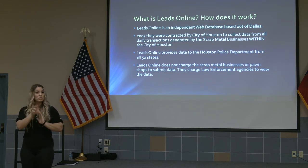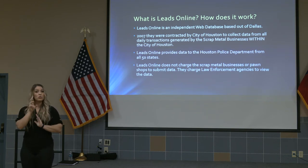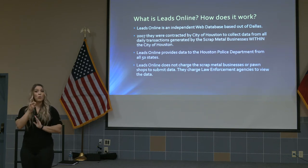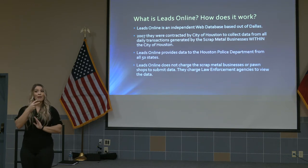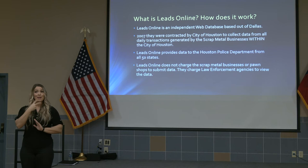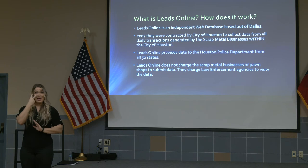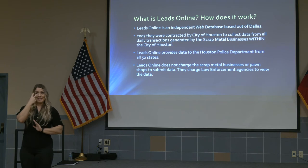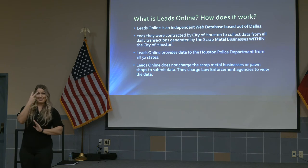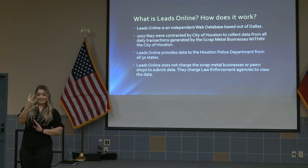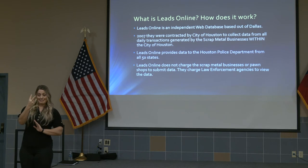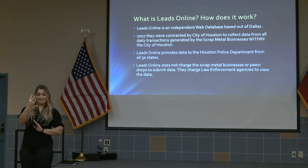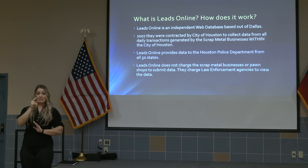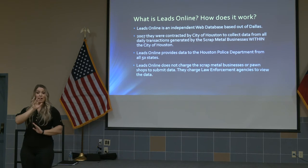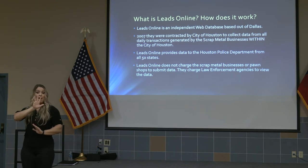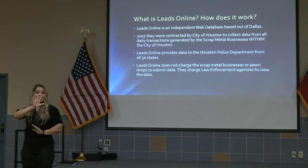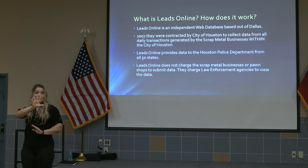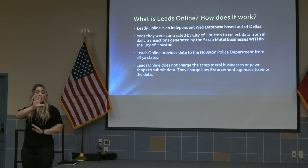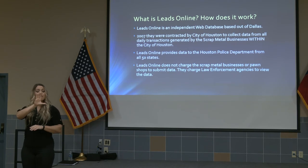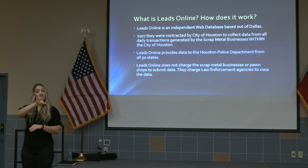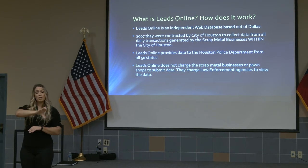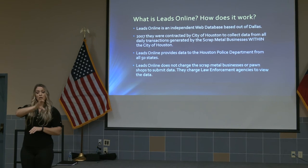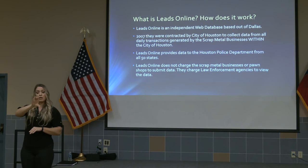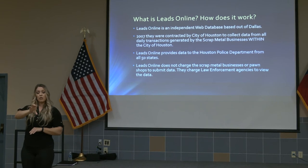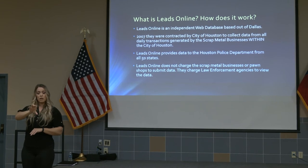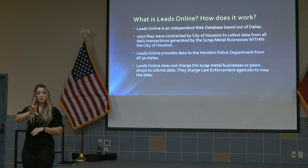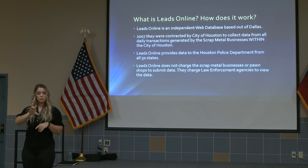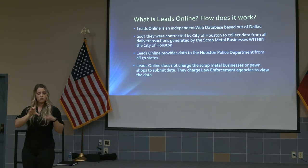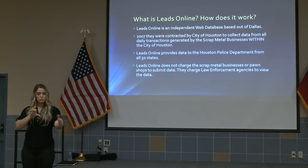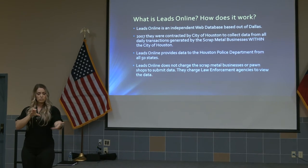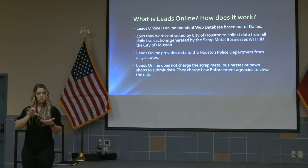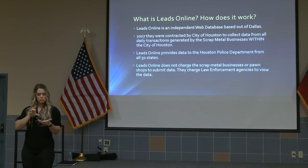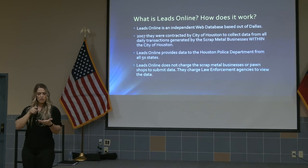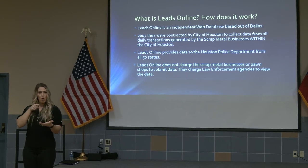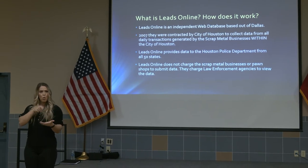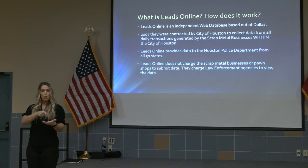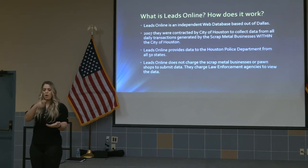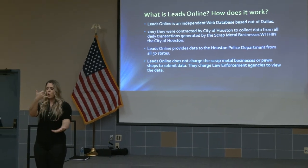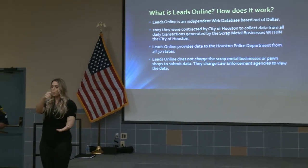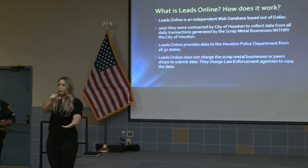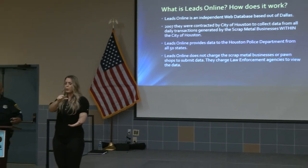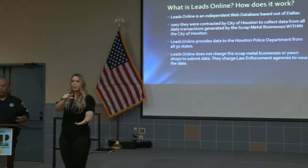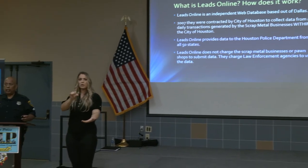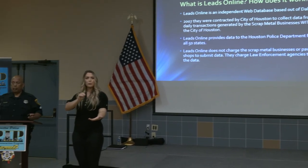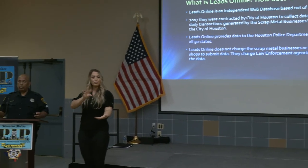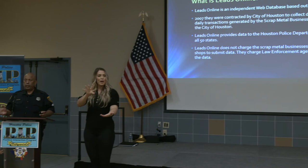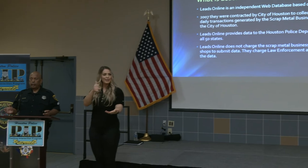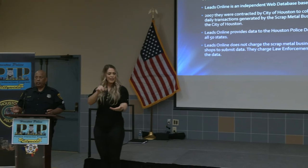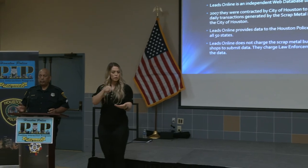five plain color converters and one fluorescent yellow that draws my attention